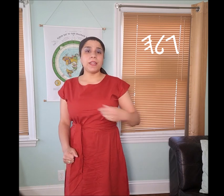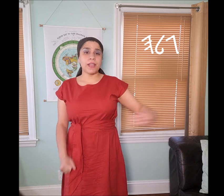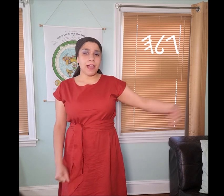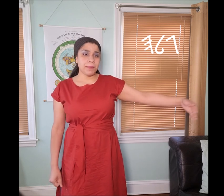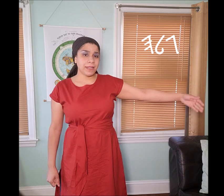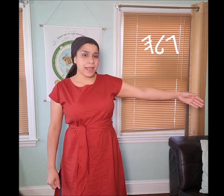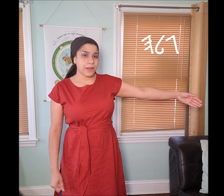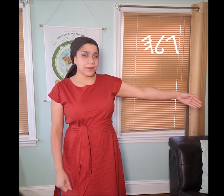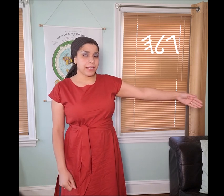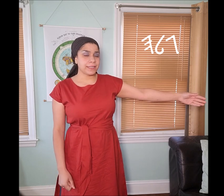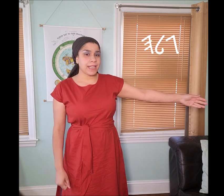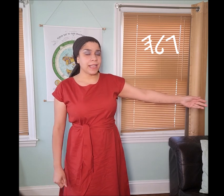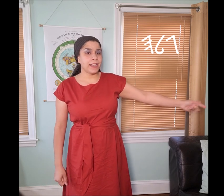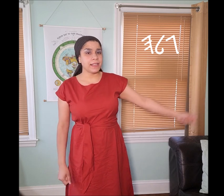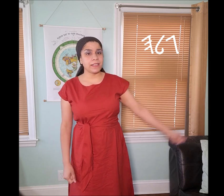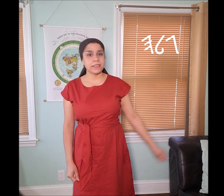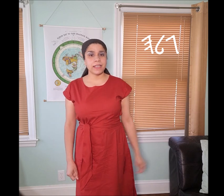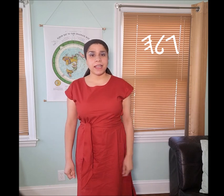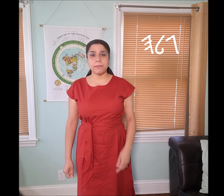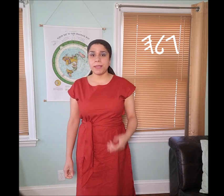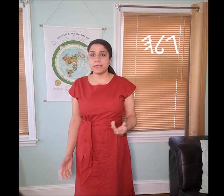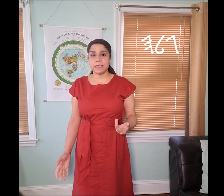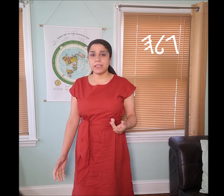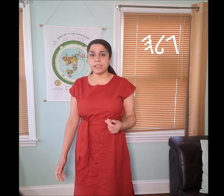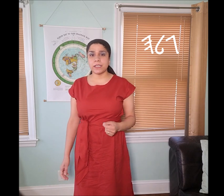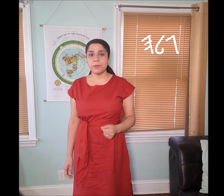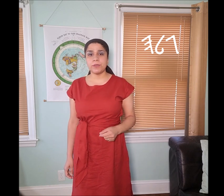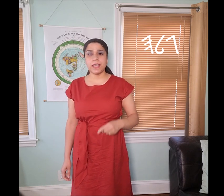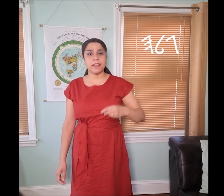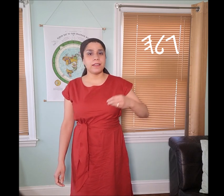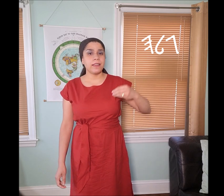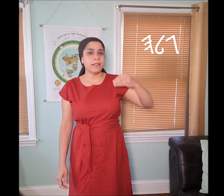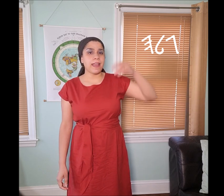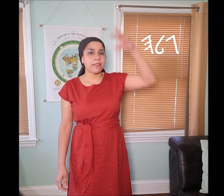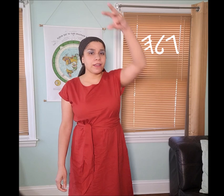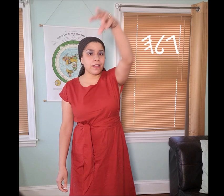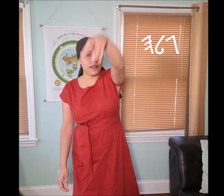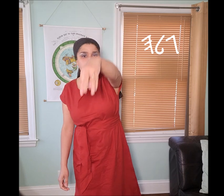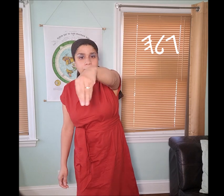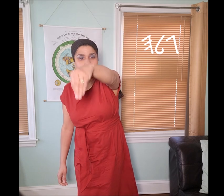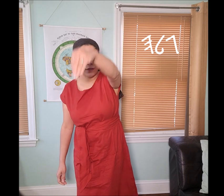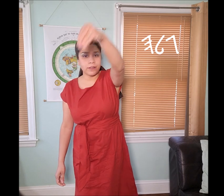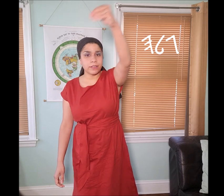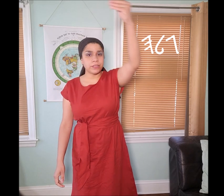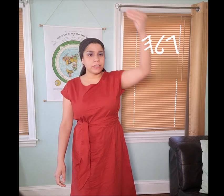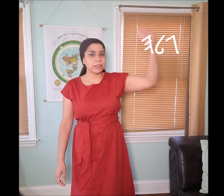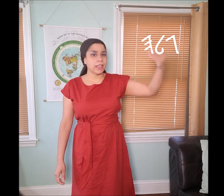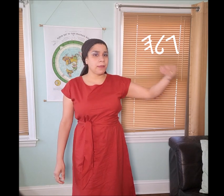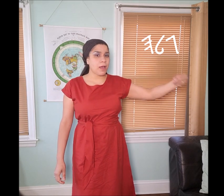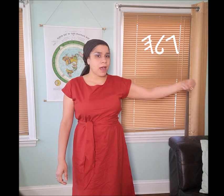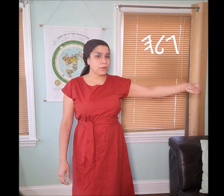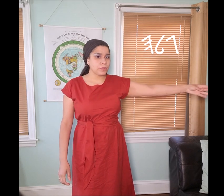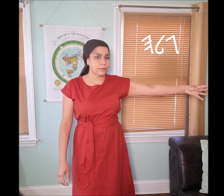The ”𐤋 lamad” symbol is signed like this and it basically is communicating that the cover, just came out.